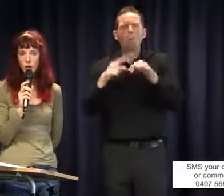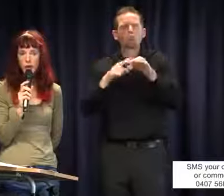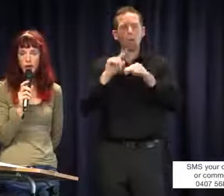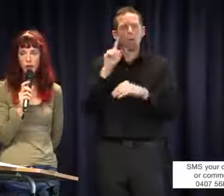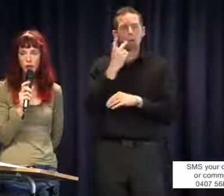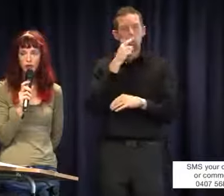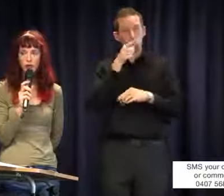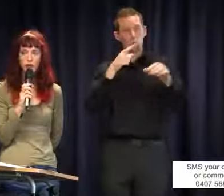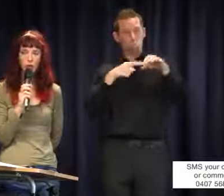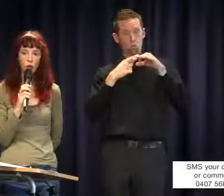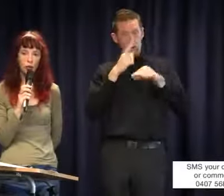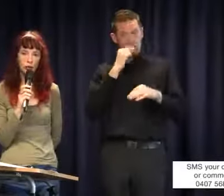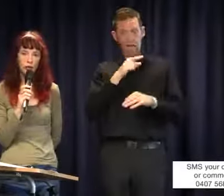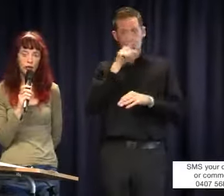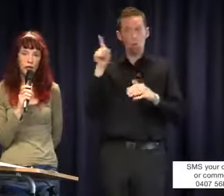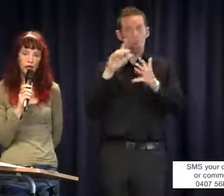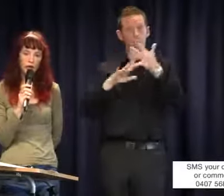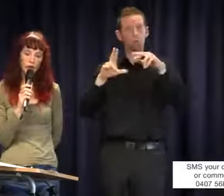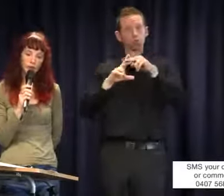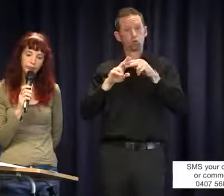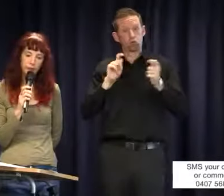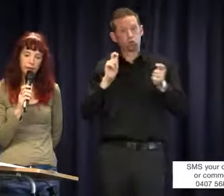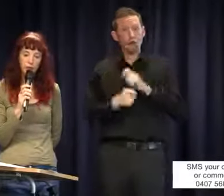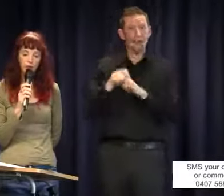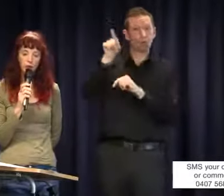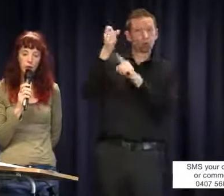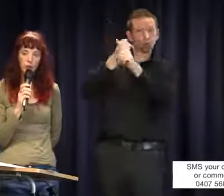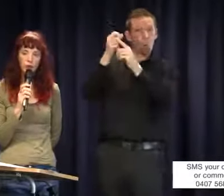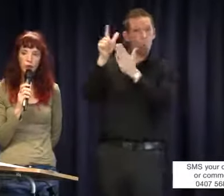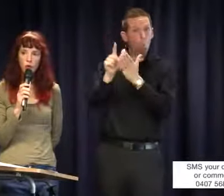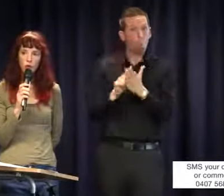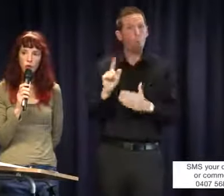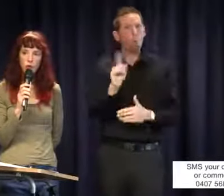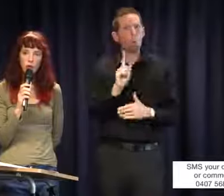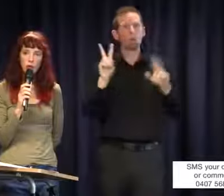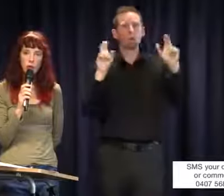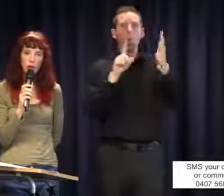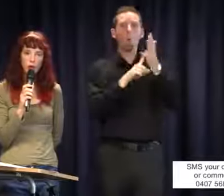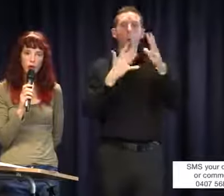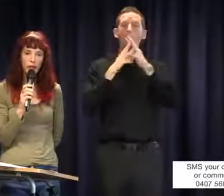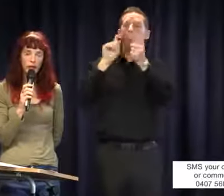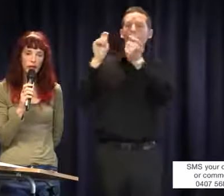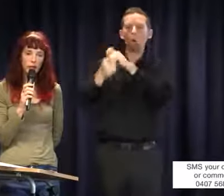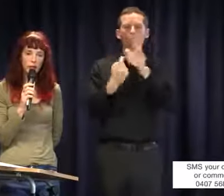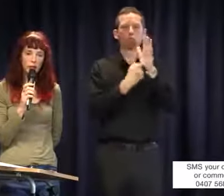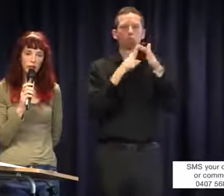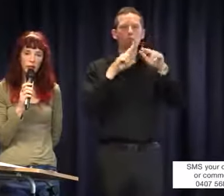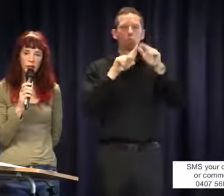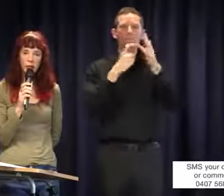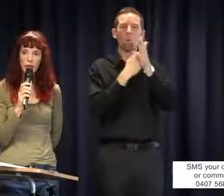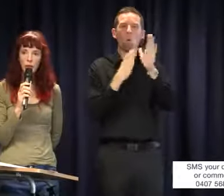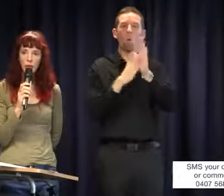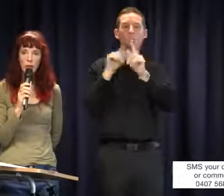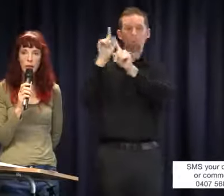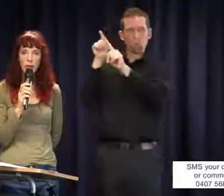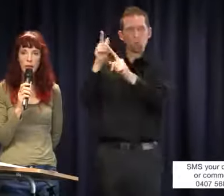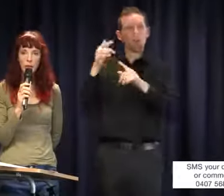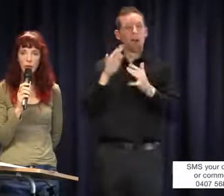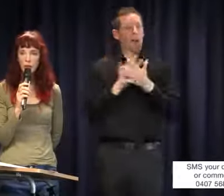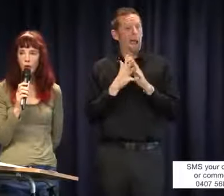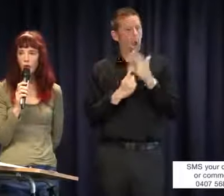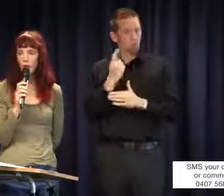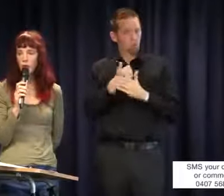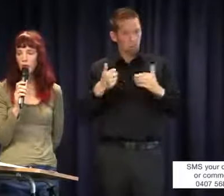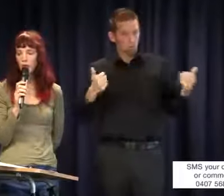about can parents change the law, law reform is when enough people get together and approach